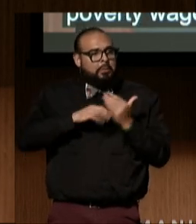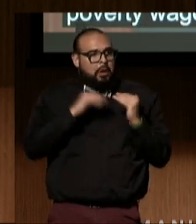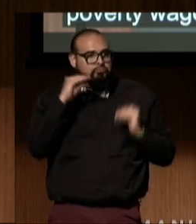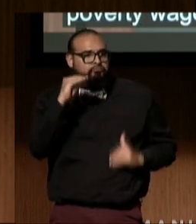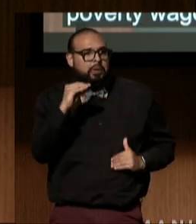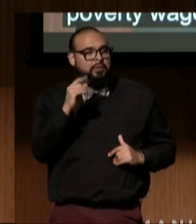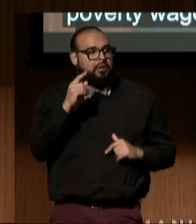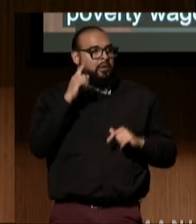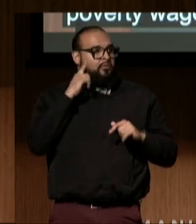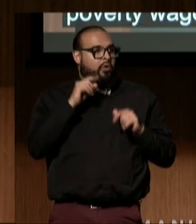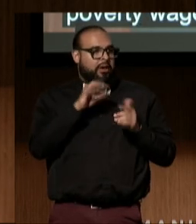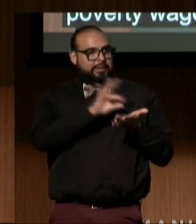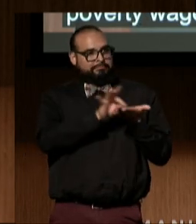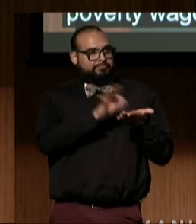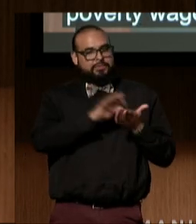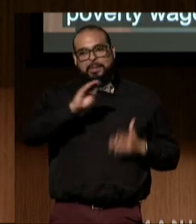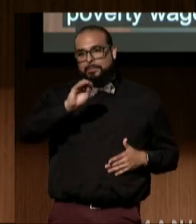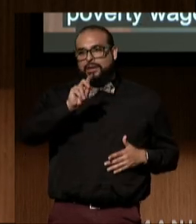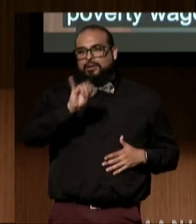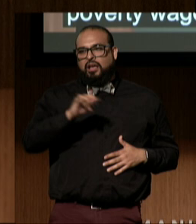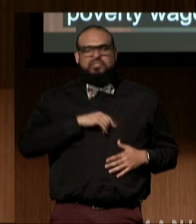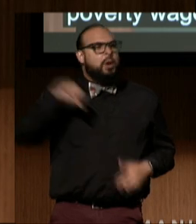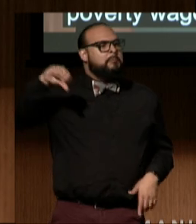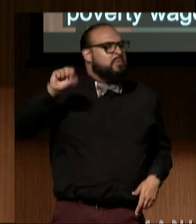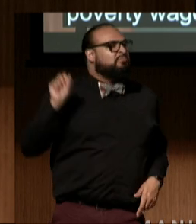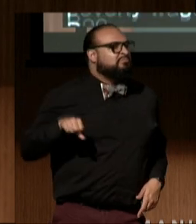Boo, yeah. We recently won a ruling ordering Kaiser